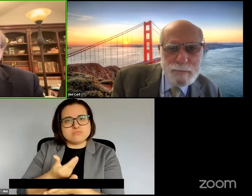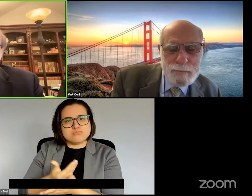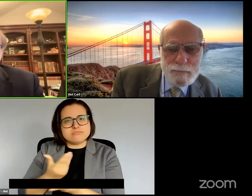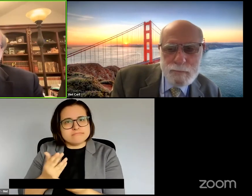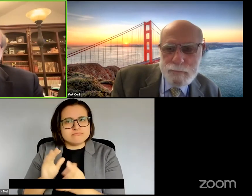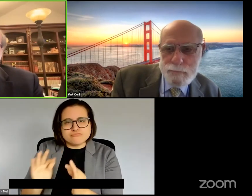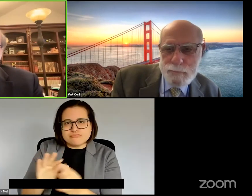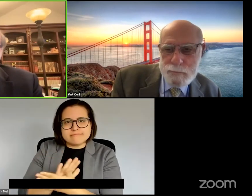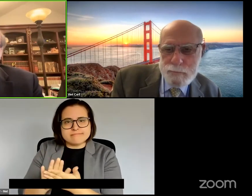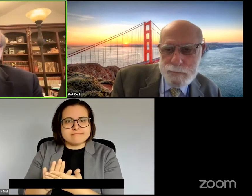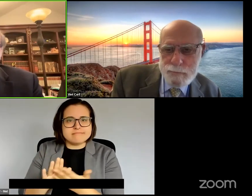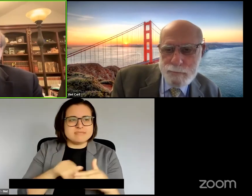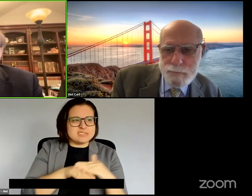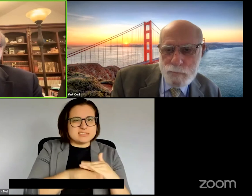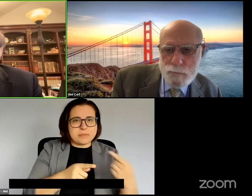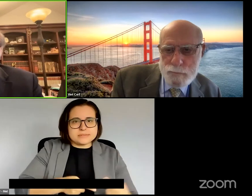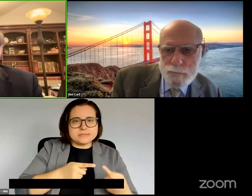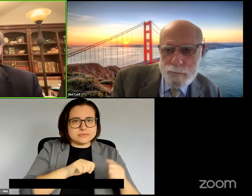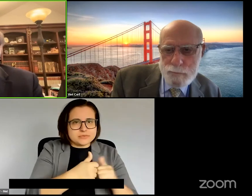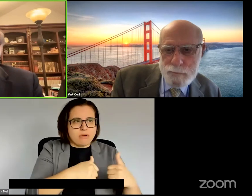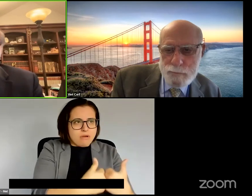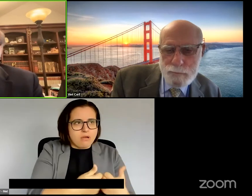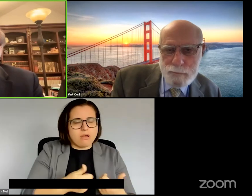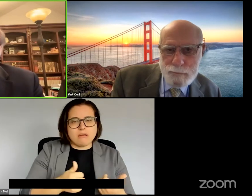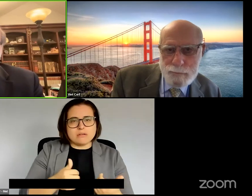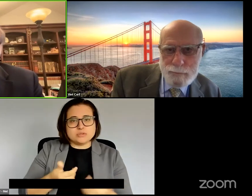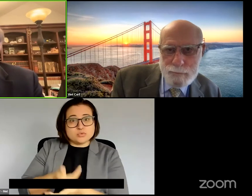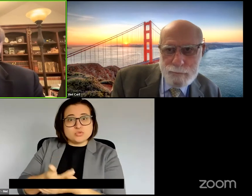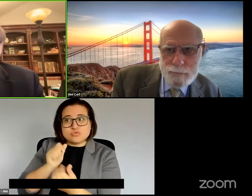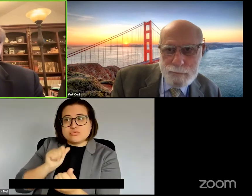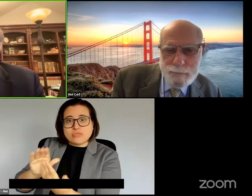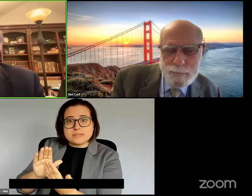address accessibility issues that we have today that we don't know how to face well,